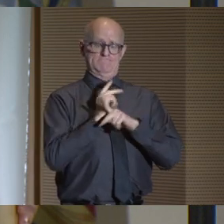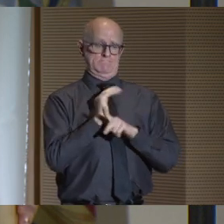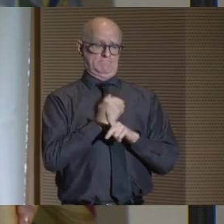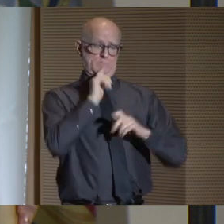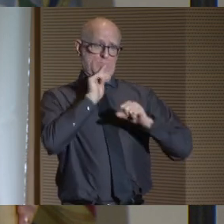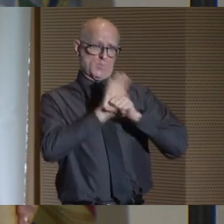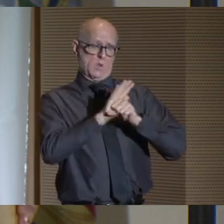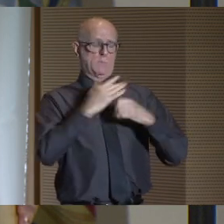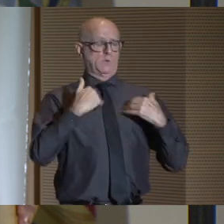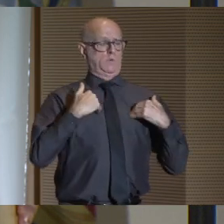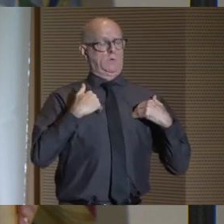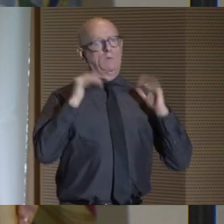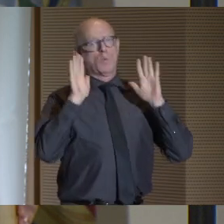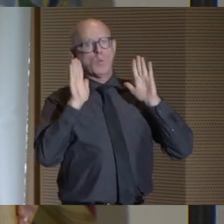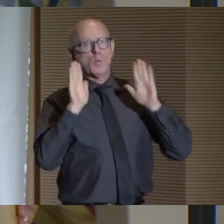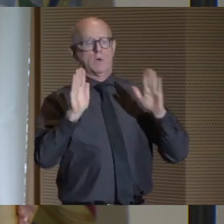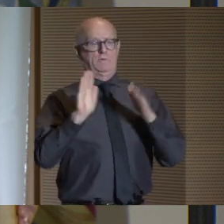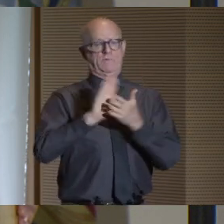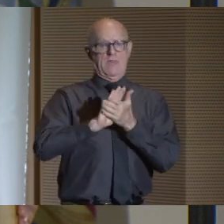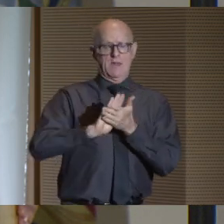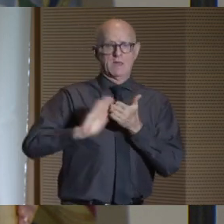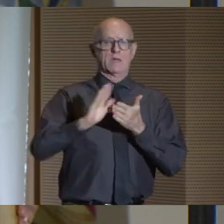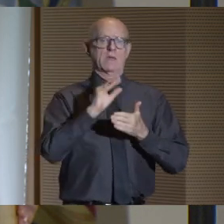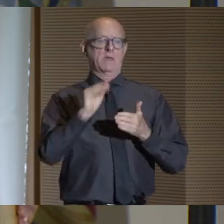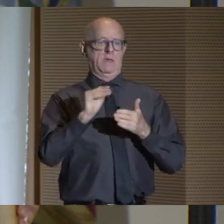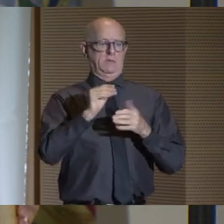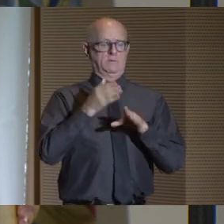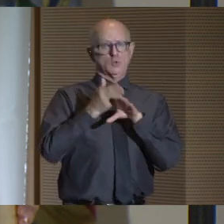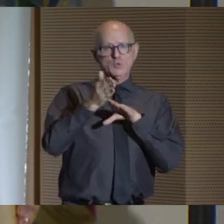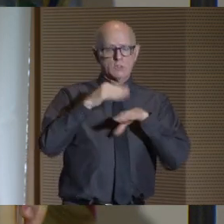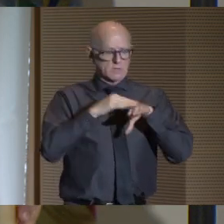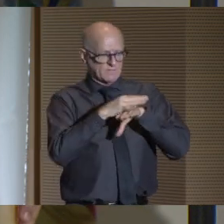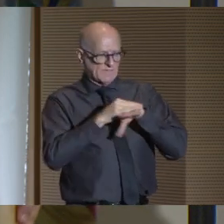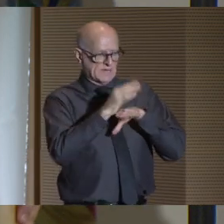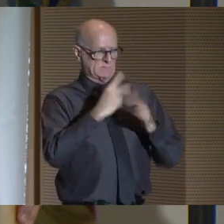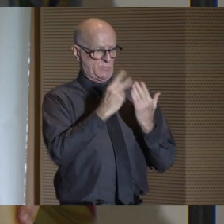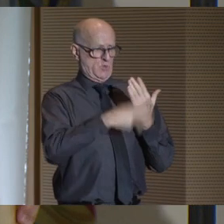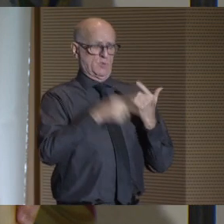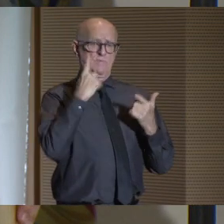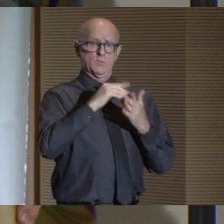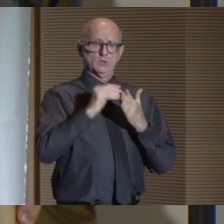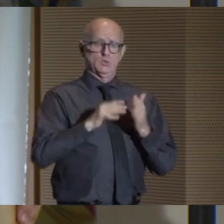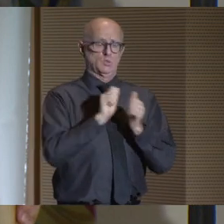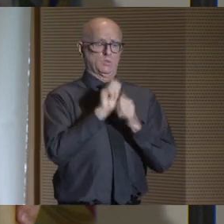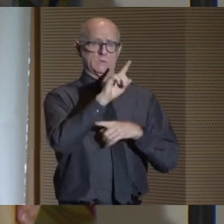we have a terrific academic internship and career advisement program for students with disabilities,